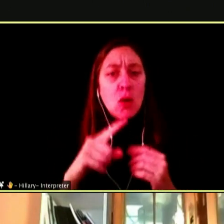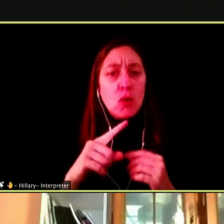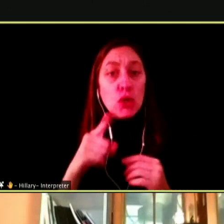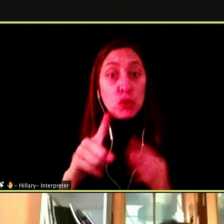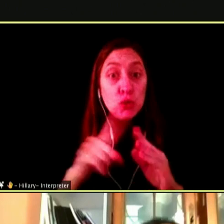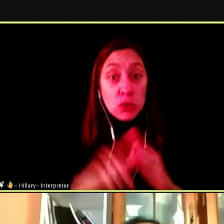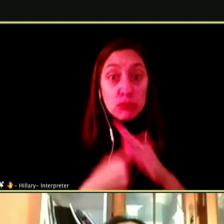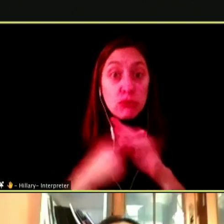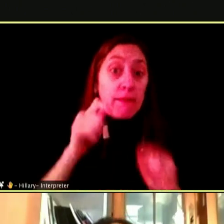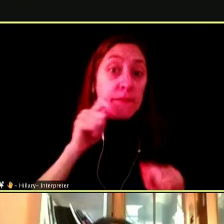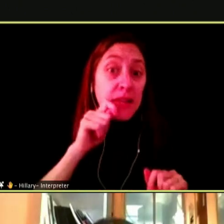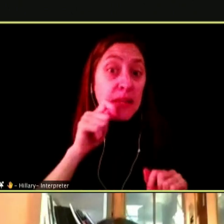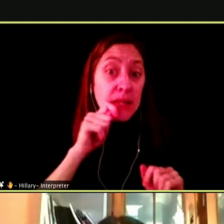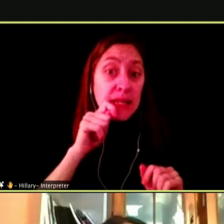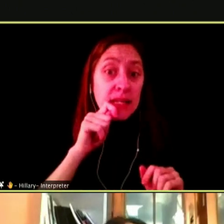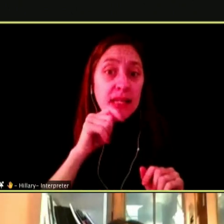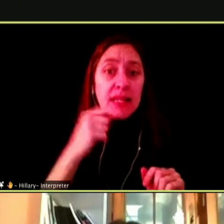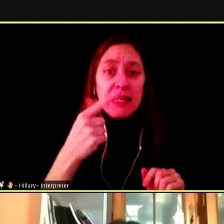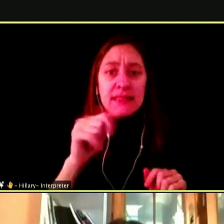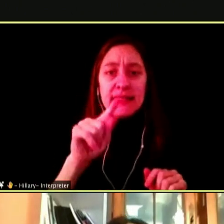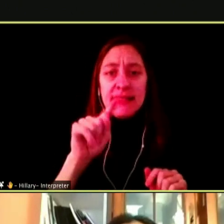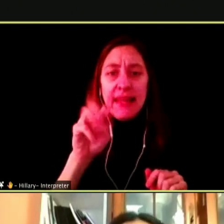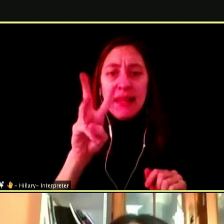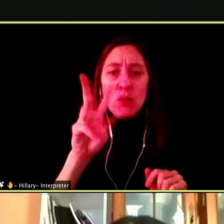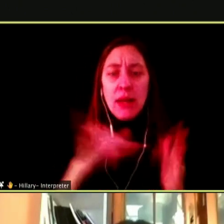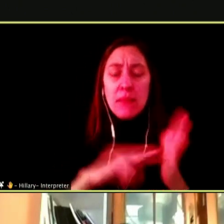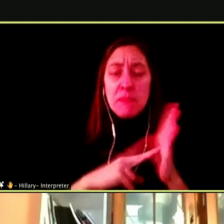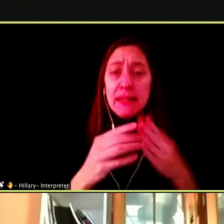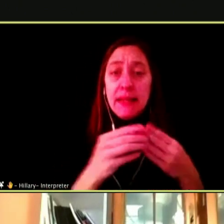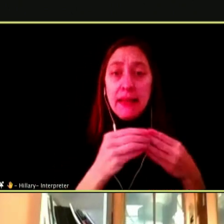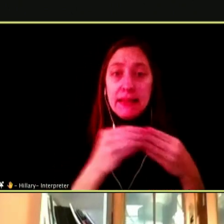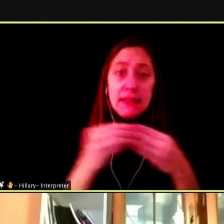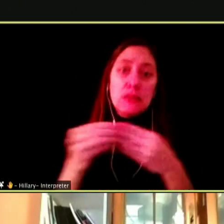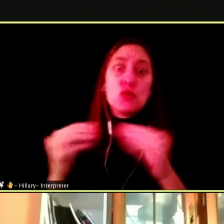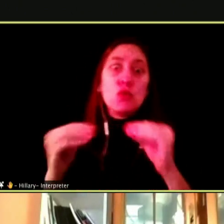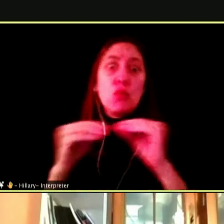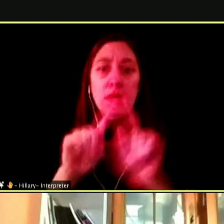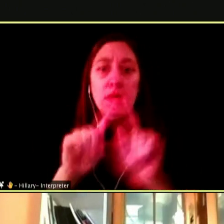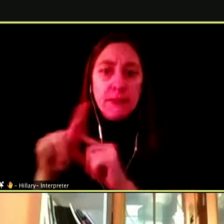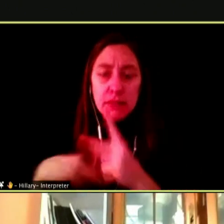GATEWAY SUBSTANCE AND OTHER SUBSTANCES BUT I HAVE MANY FRIENDS WHO STARTED VAPING AND